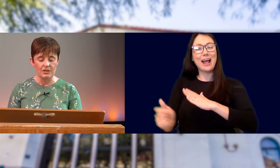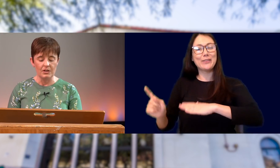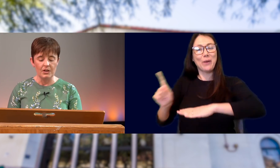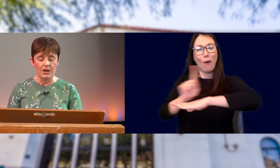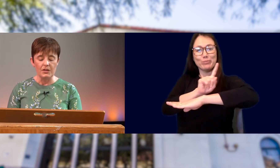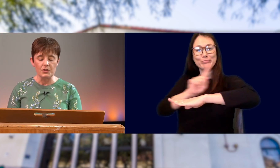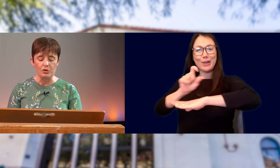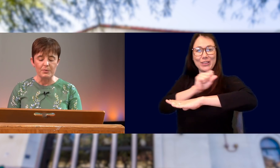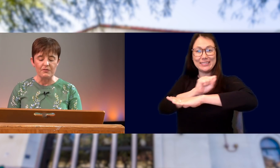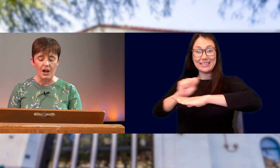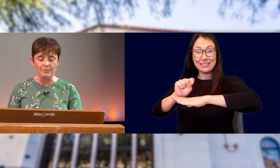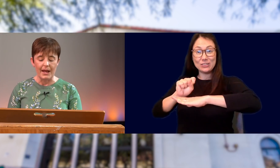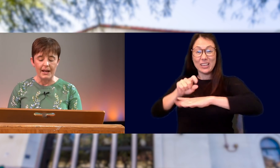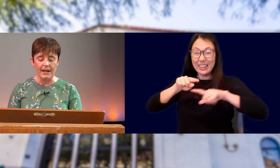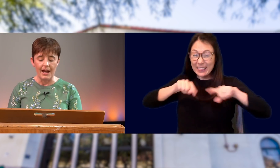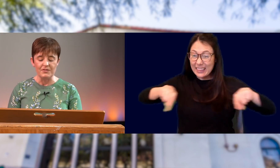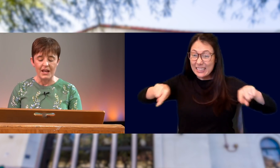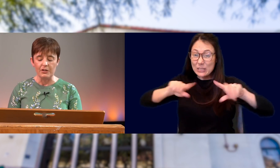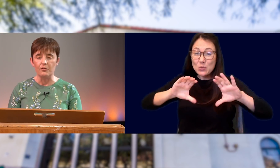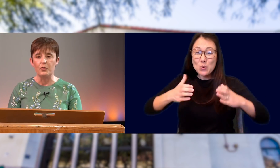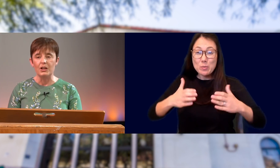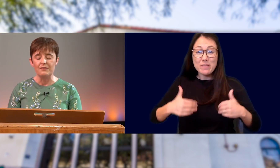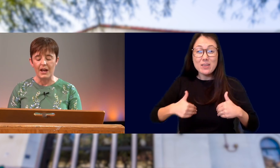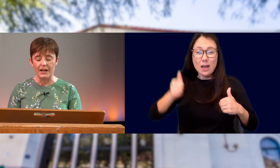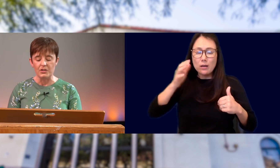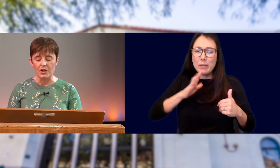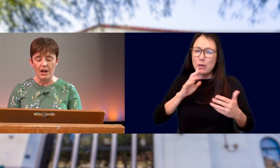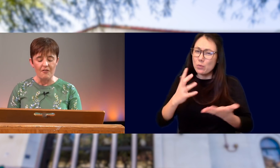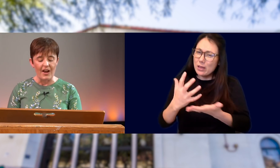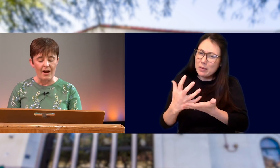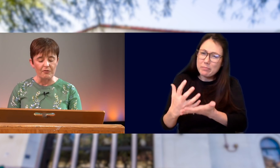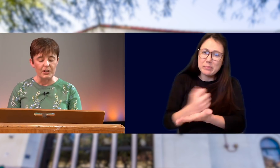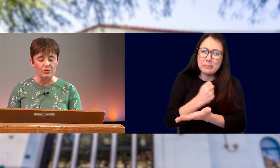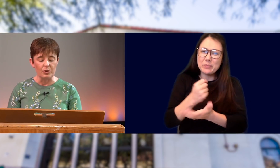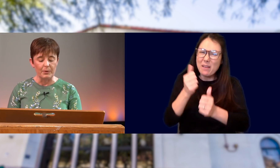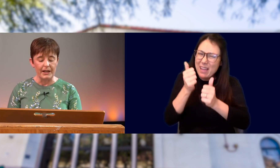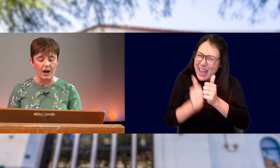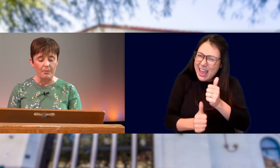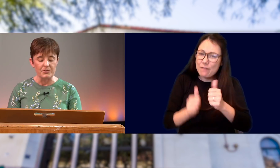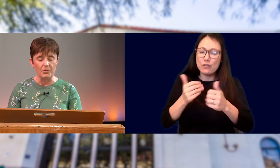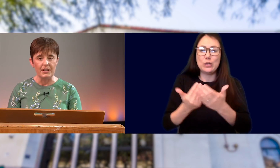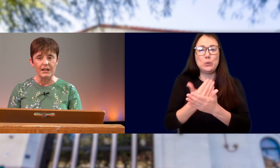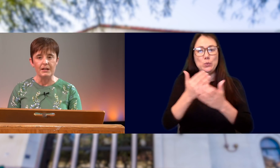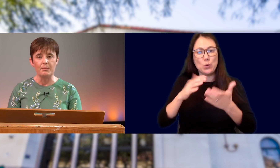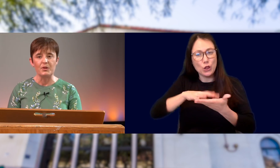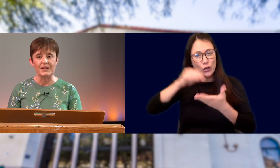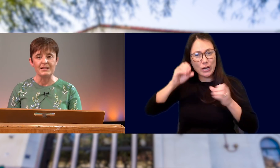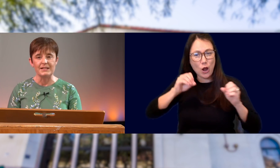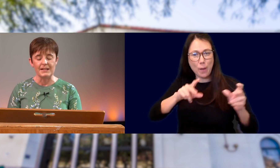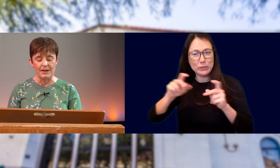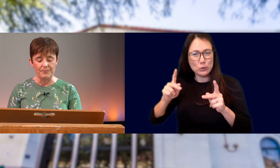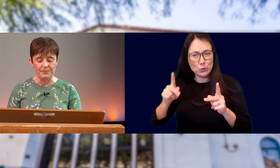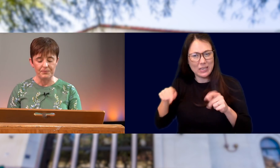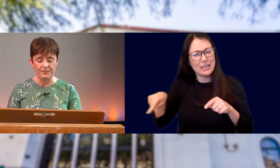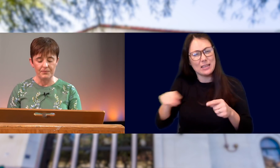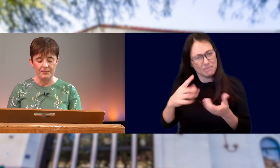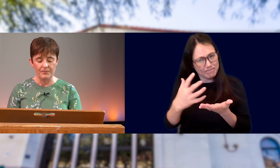THIS GROUP OF YOUNG MEN HAVE TAKEN FULL ADVANTAGE OF EVERY NEW LEARNING OPPORTUNITY PRESENTED TO THEM.